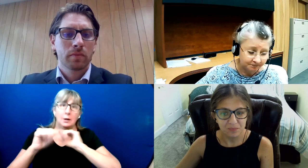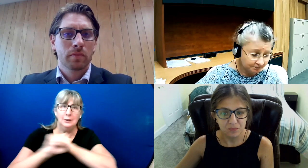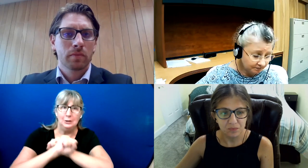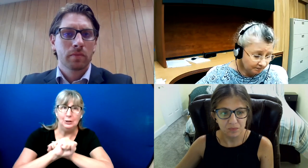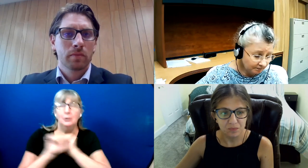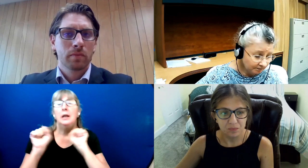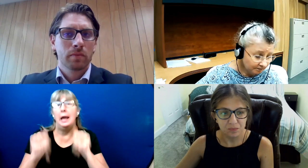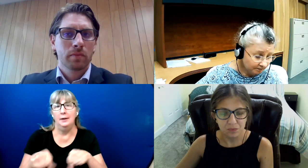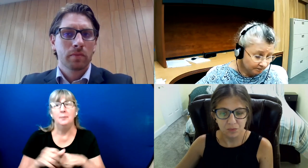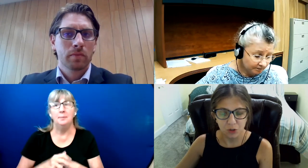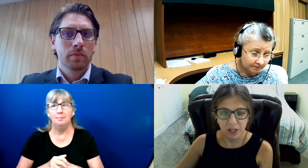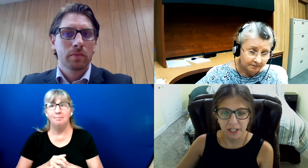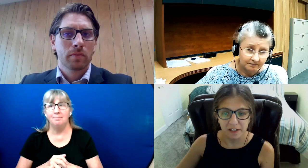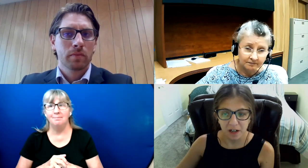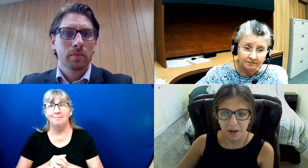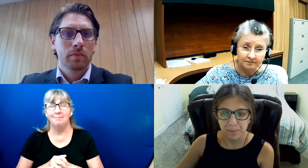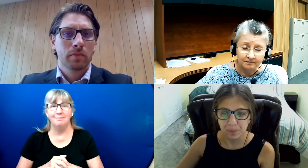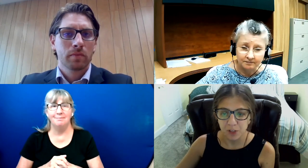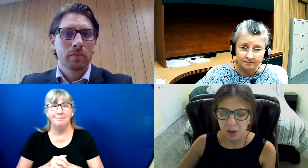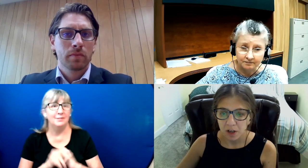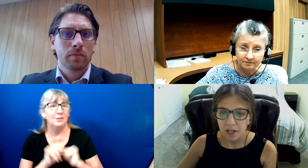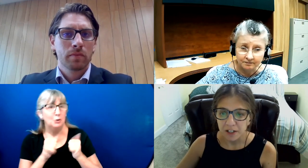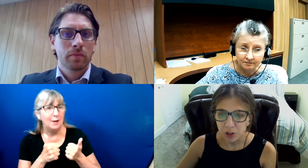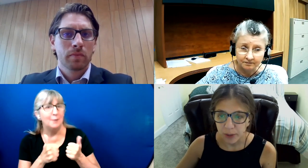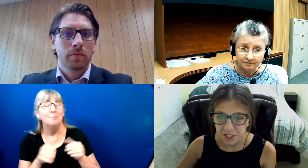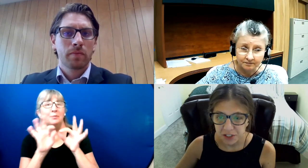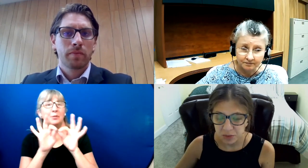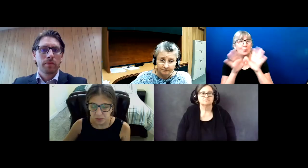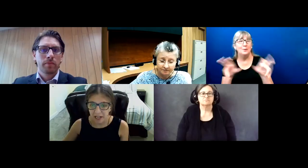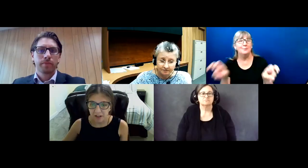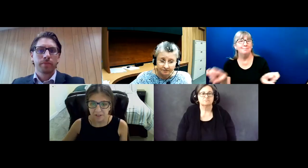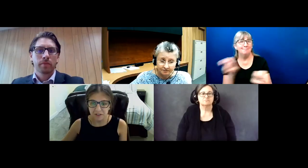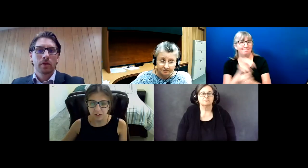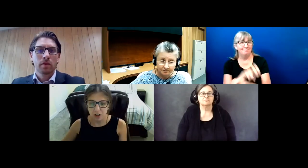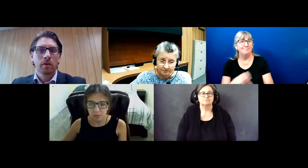Great. Another question we have is from Garrett.